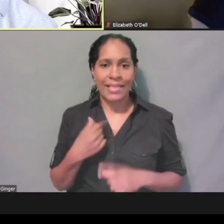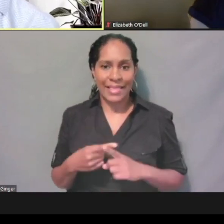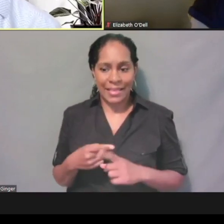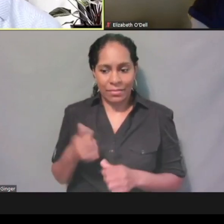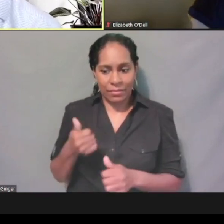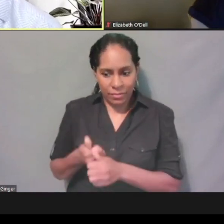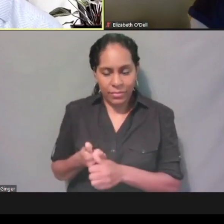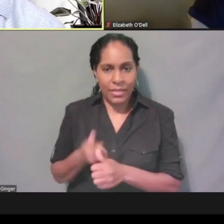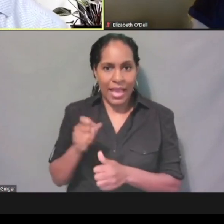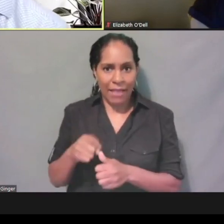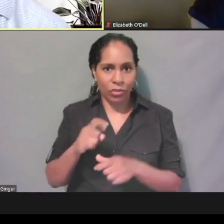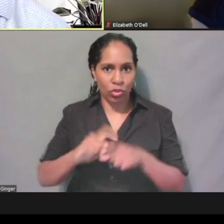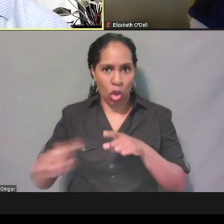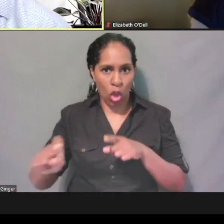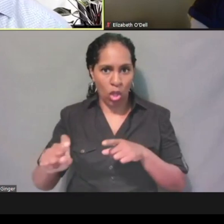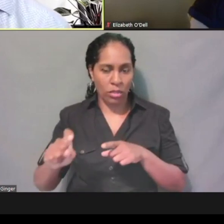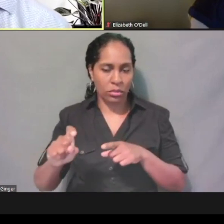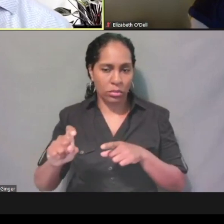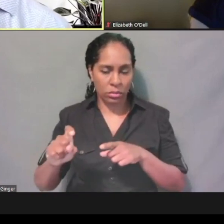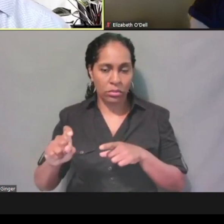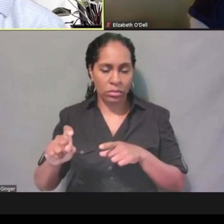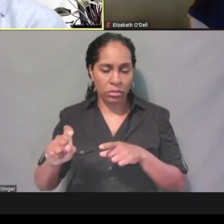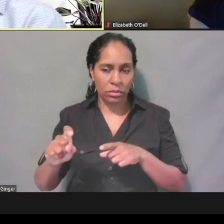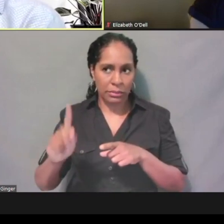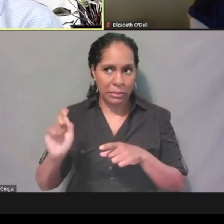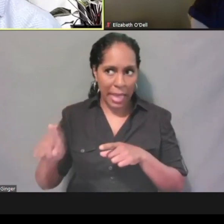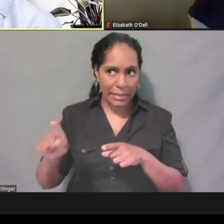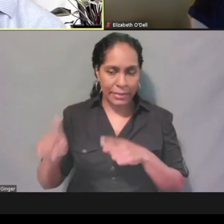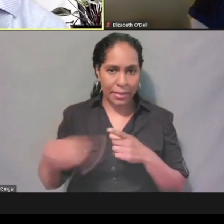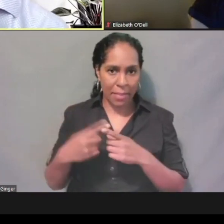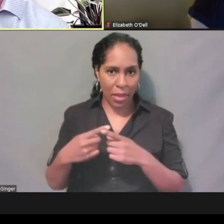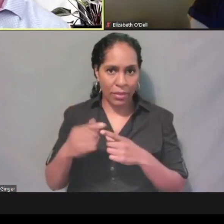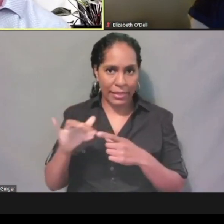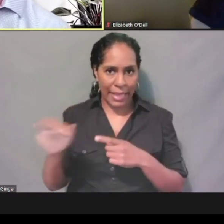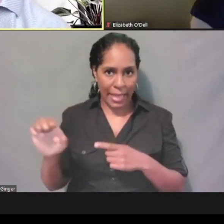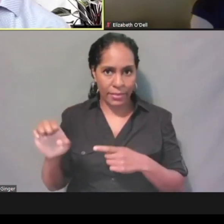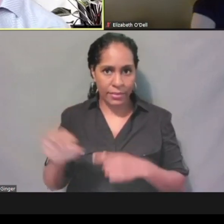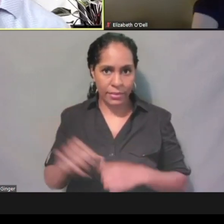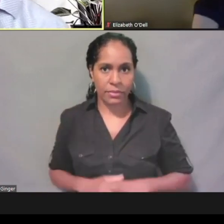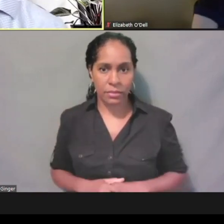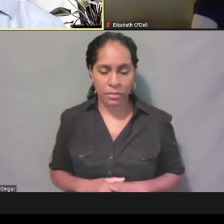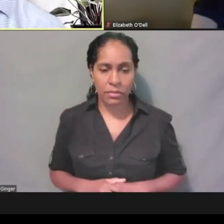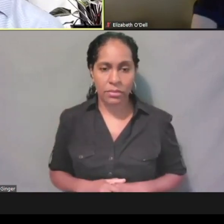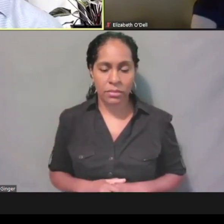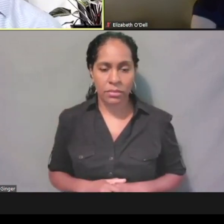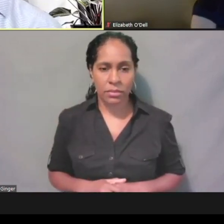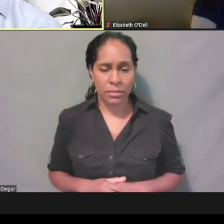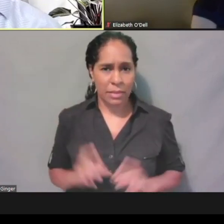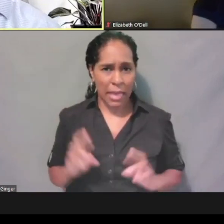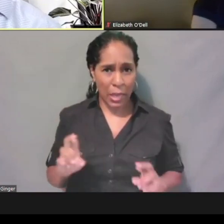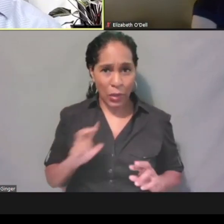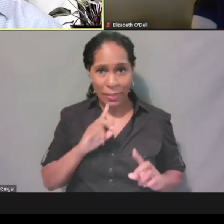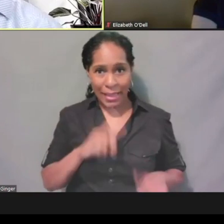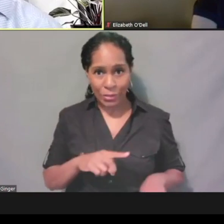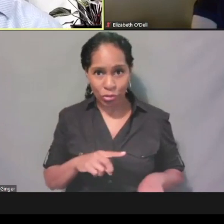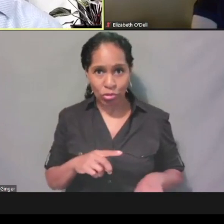Hey, I submitted this, it's still pending. Help me move forward. I hope that helps answer your question, Kevin,